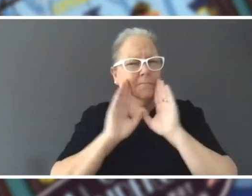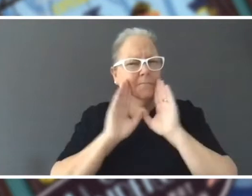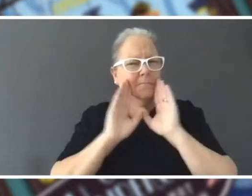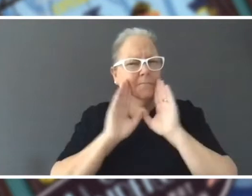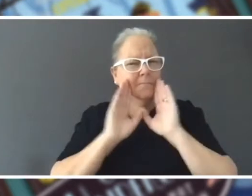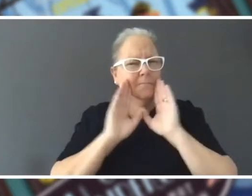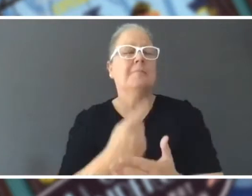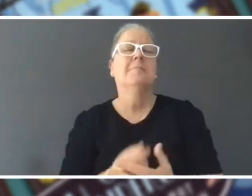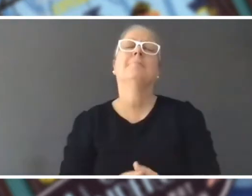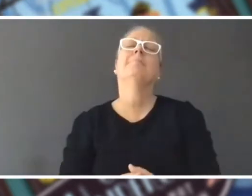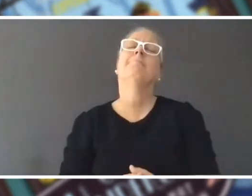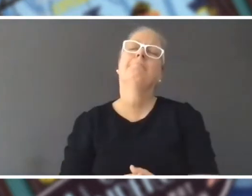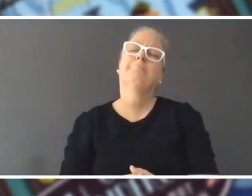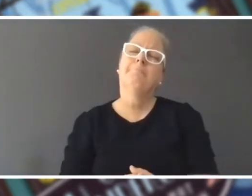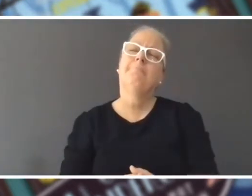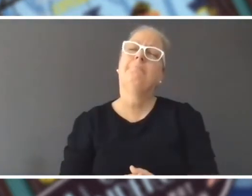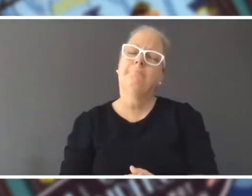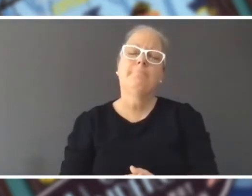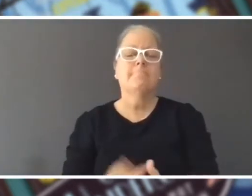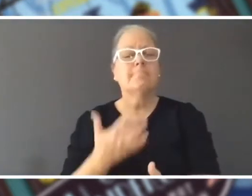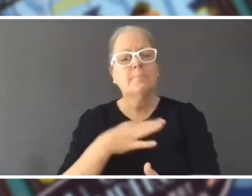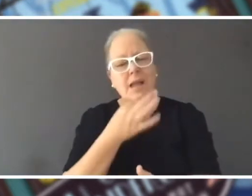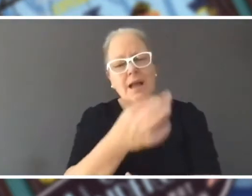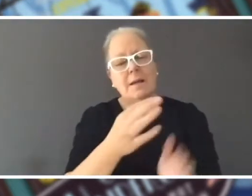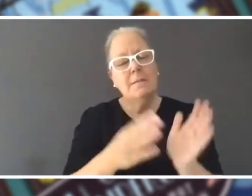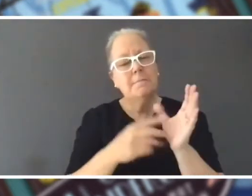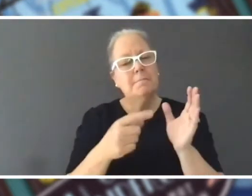did you ever experience anything like this growing up?